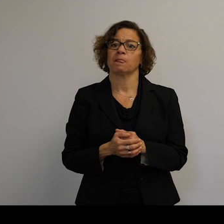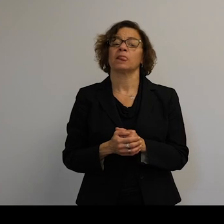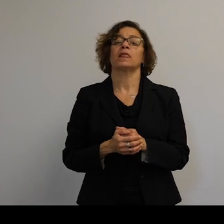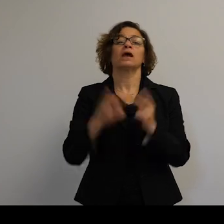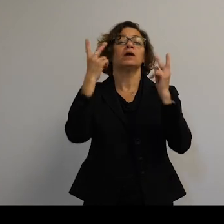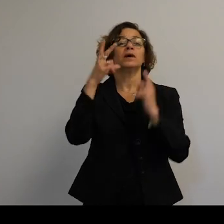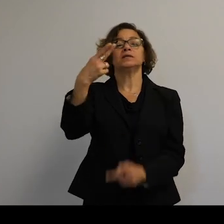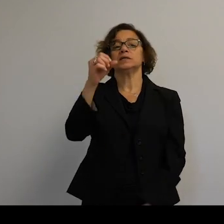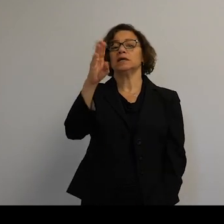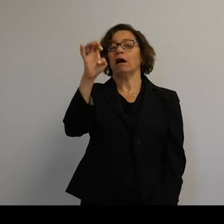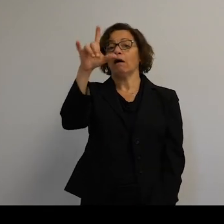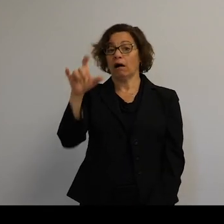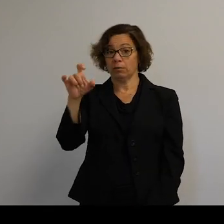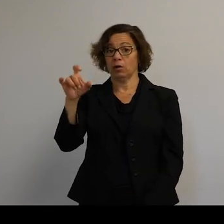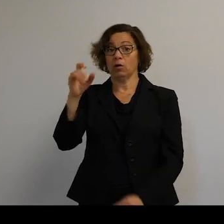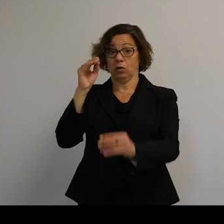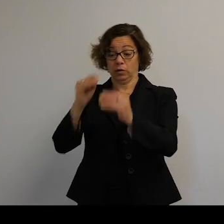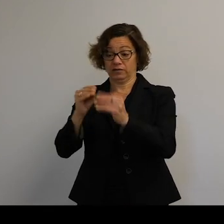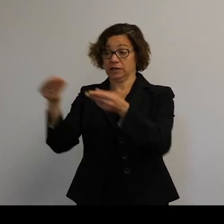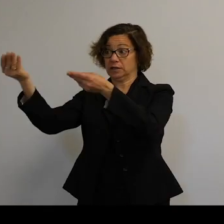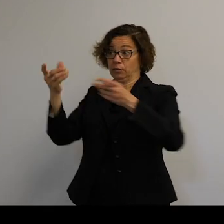when it was being repaired.